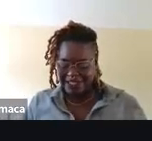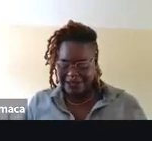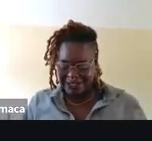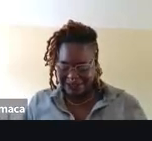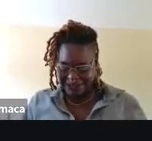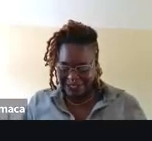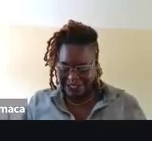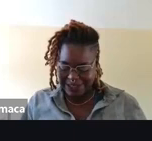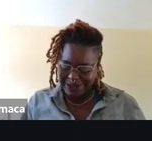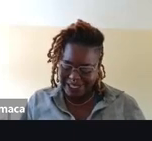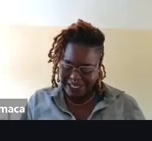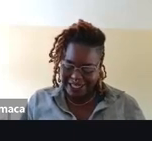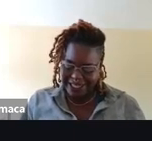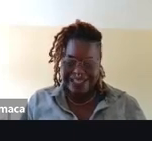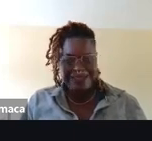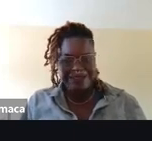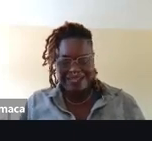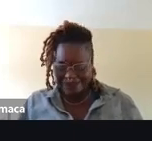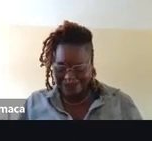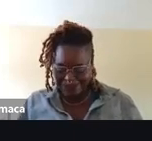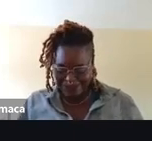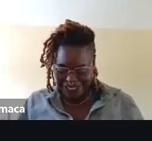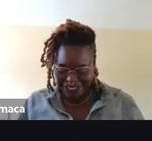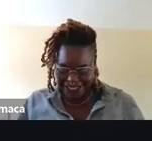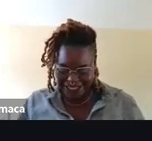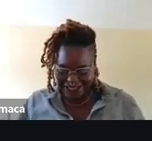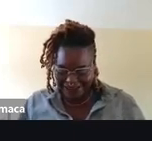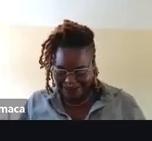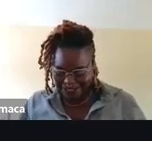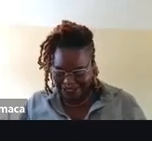up my image descriptions elsewhere. So I have two places for some moment.